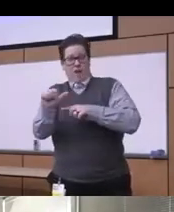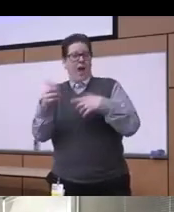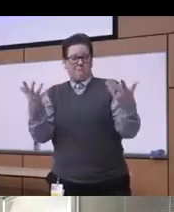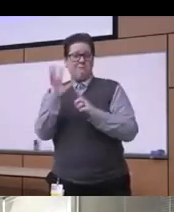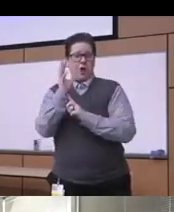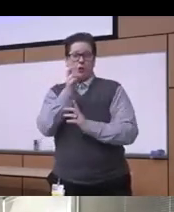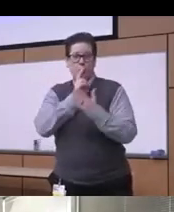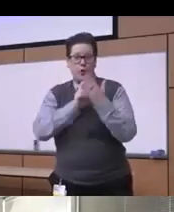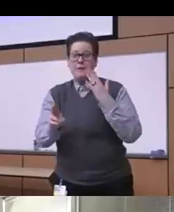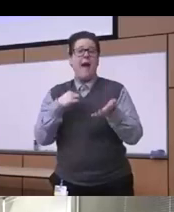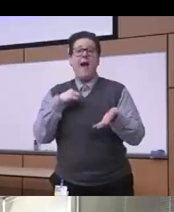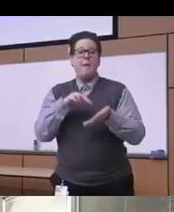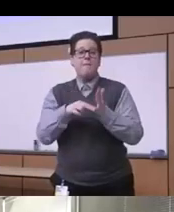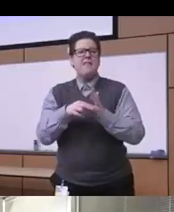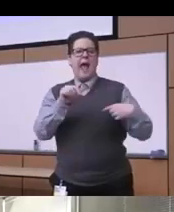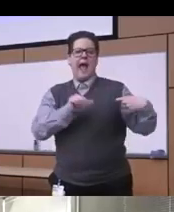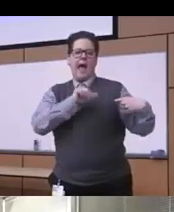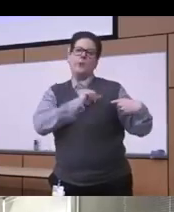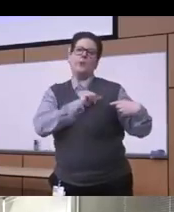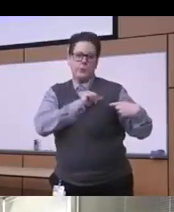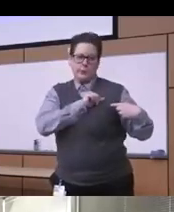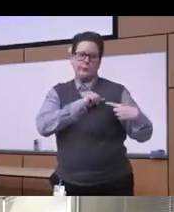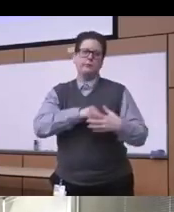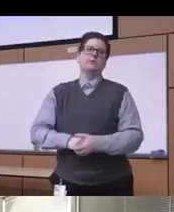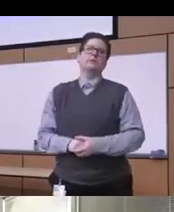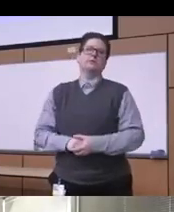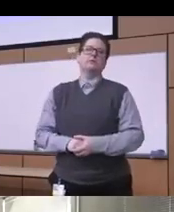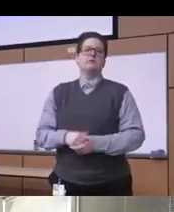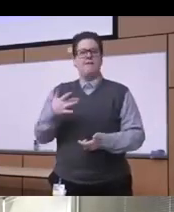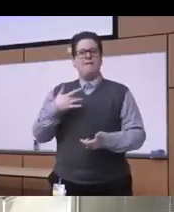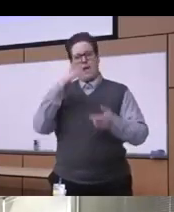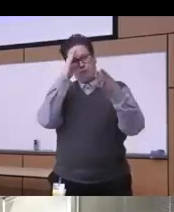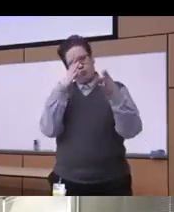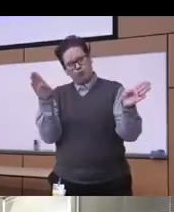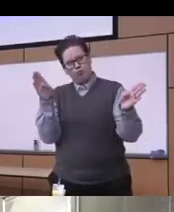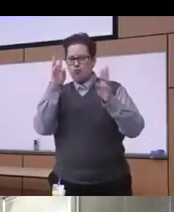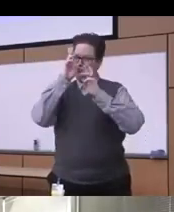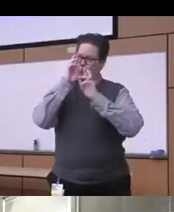about is this attitude your attitude you know of openness of respect of the humility of empathy